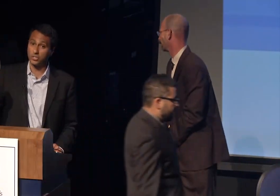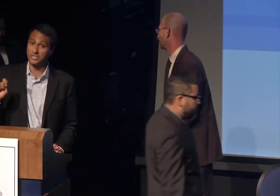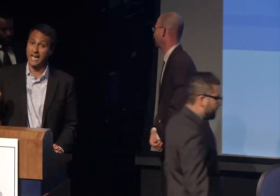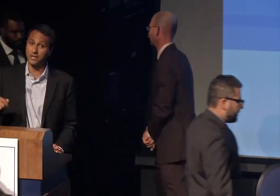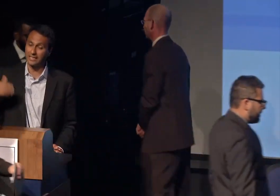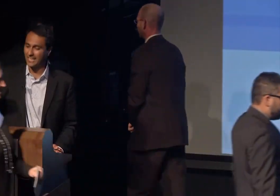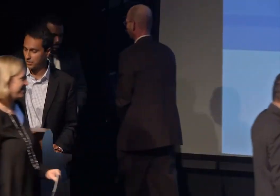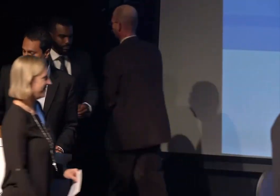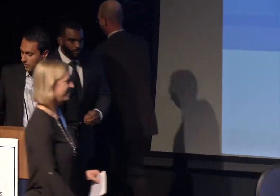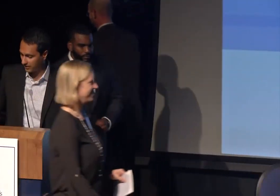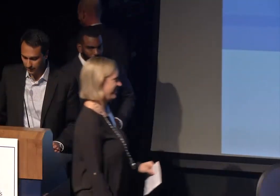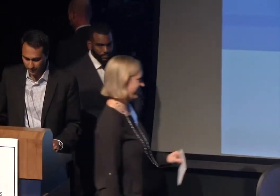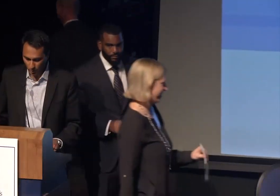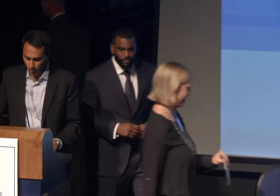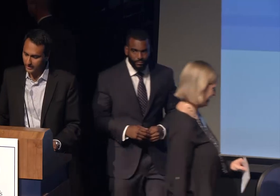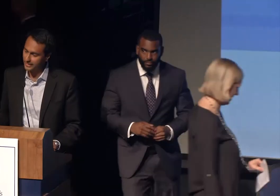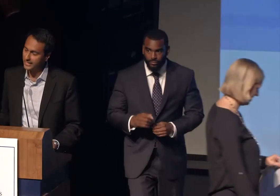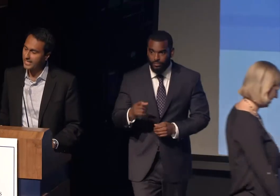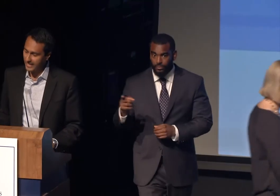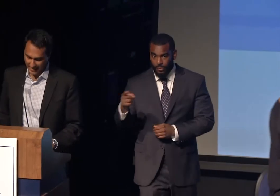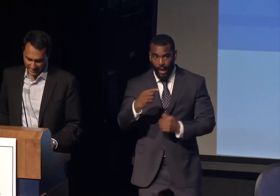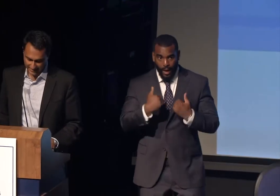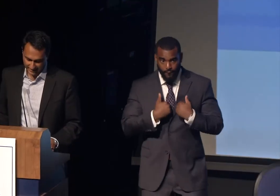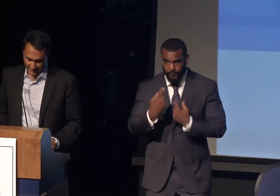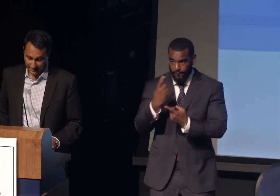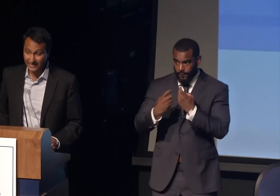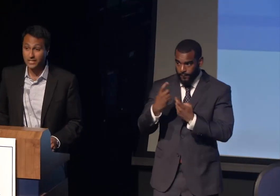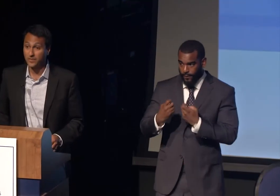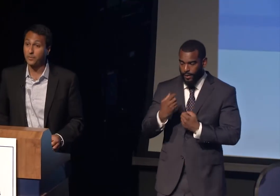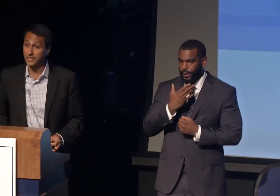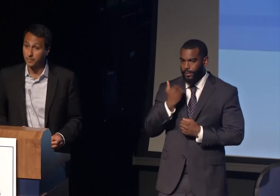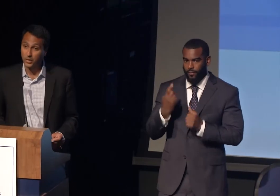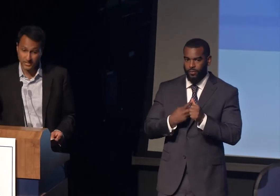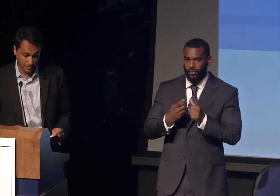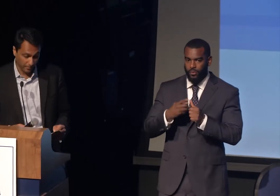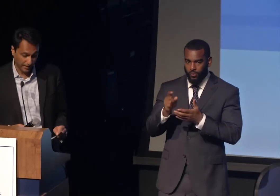It allows us to move more quickly and allows everybody to participate.